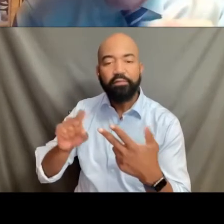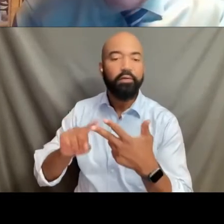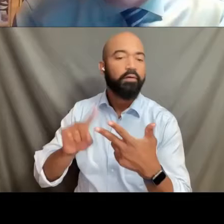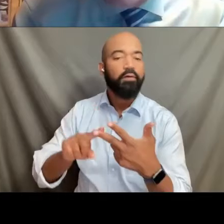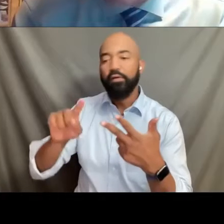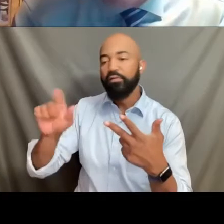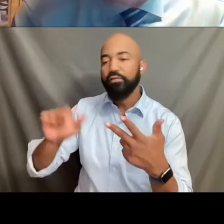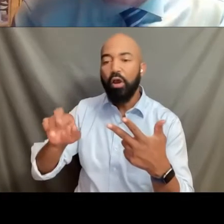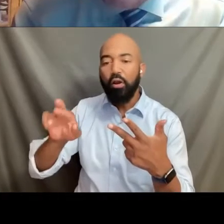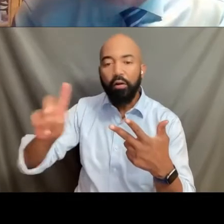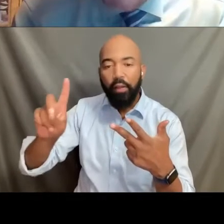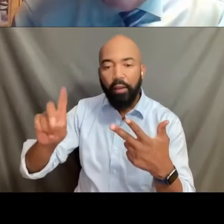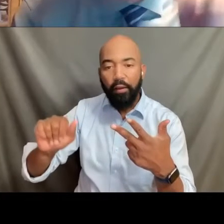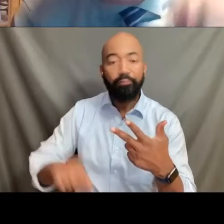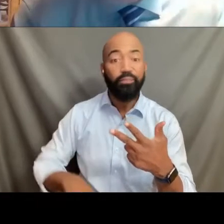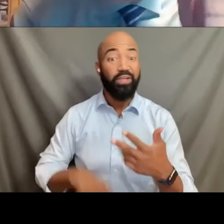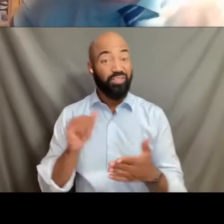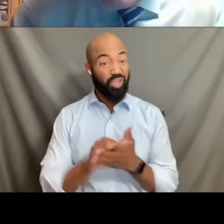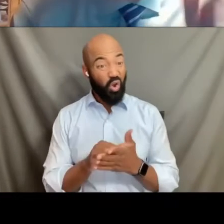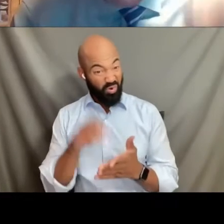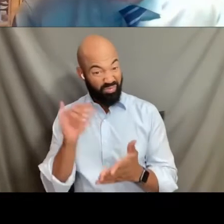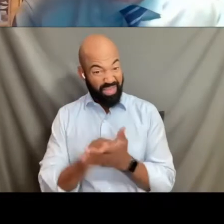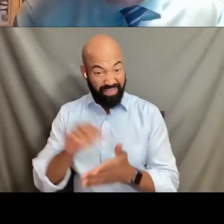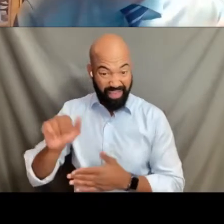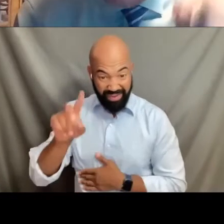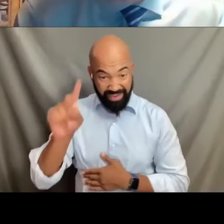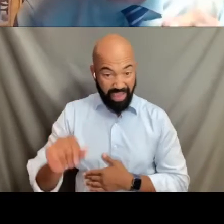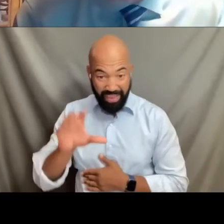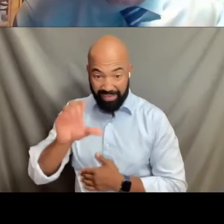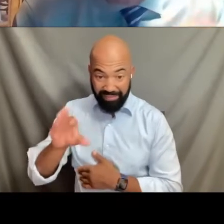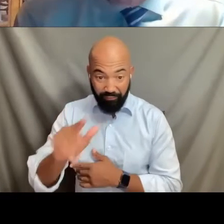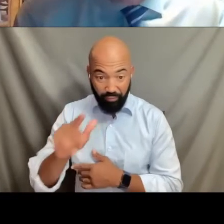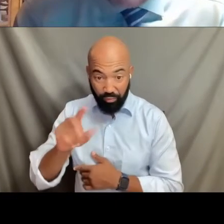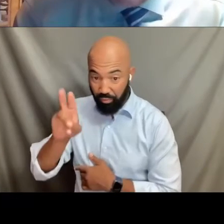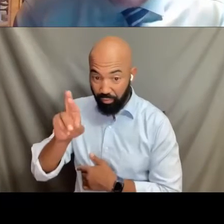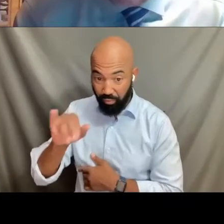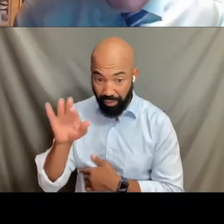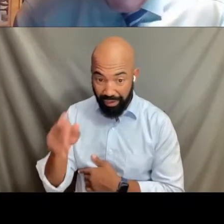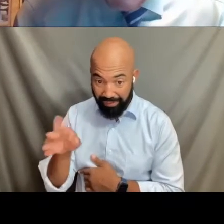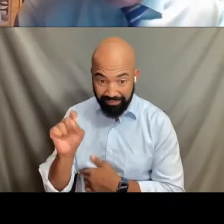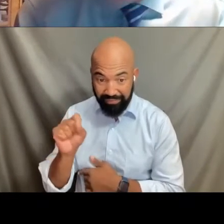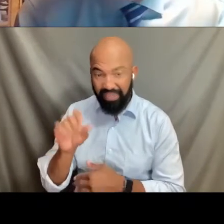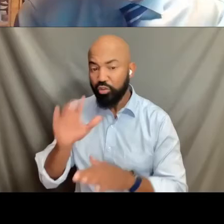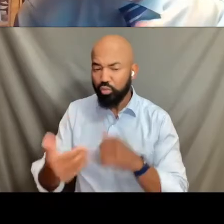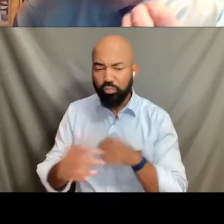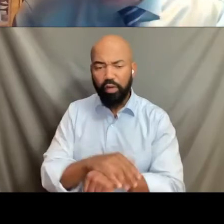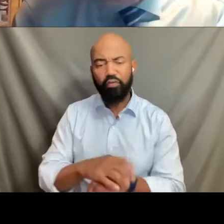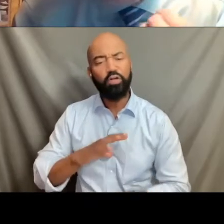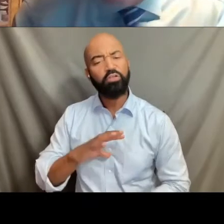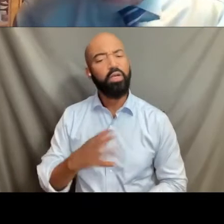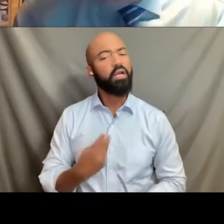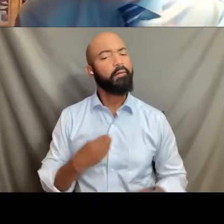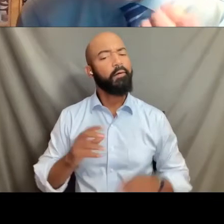which of the ADA is all about do in fact cover our transgender populations. And the language of it,